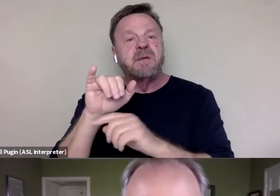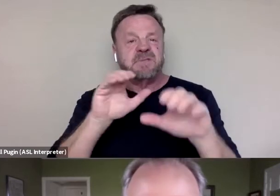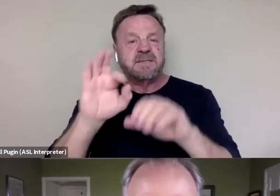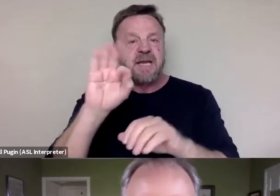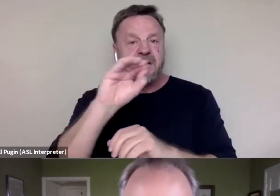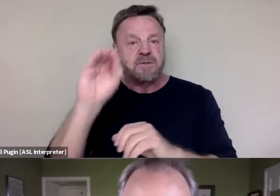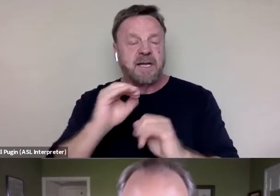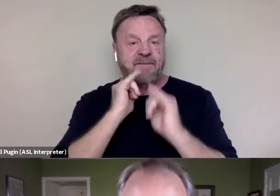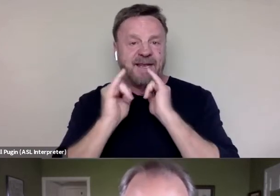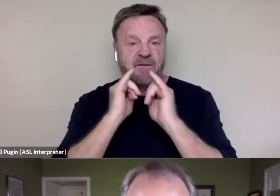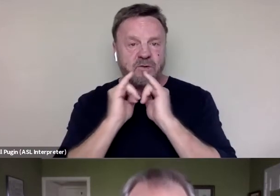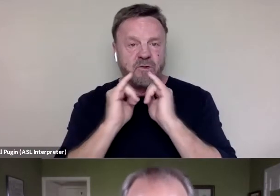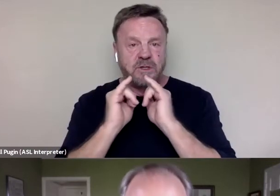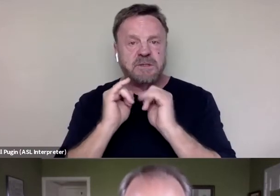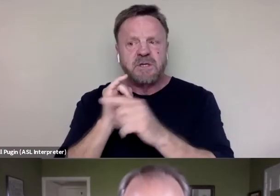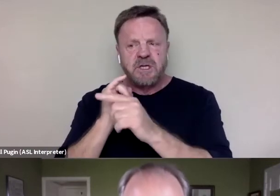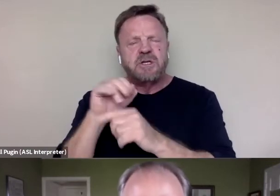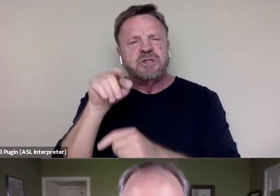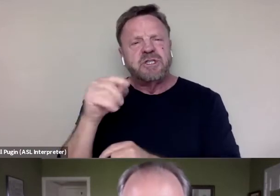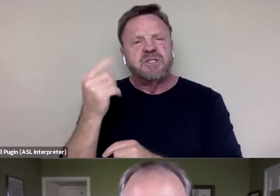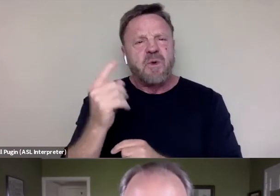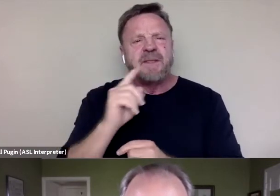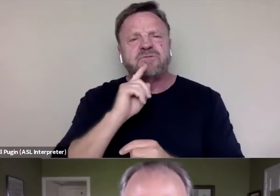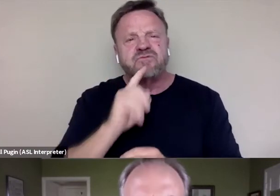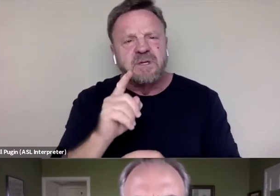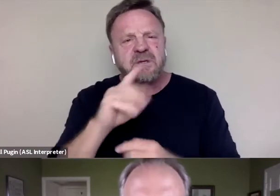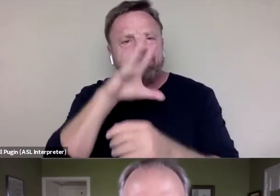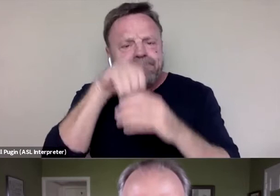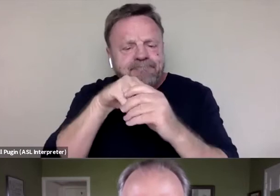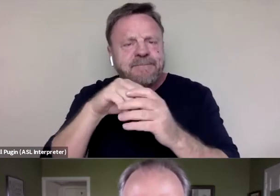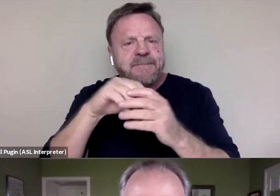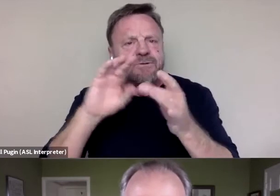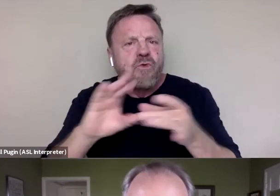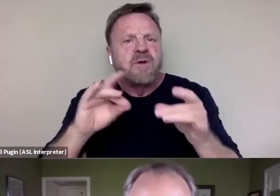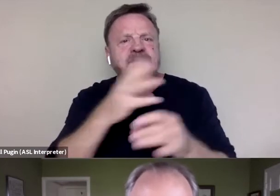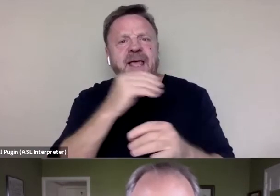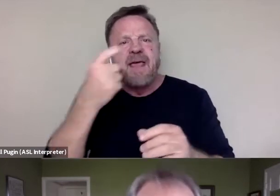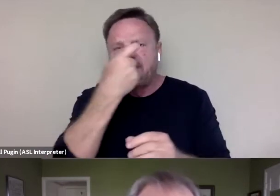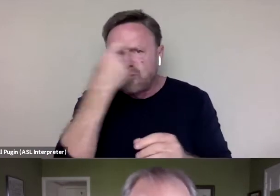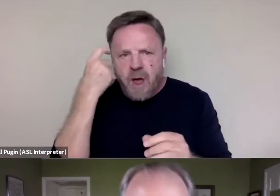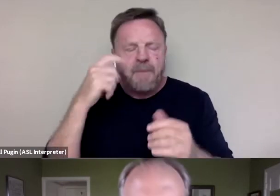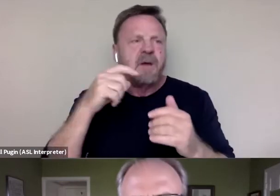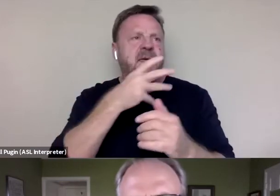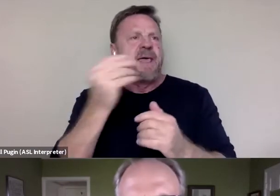and she's the one who's really engaged in the stories and the trauma and the emotional interaction